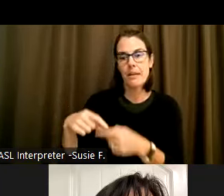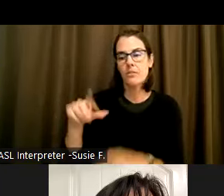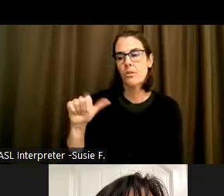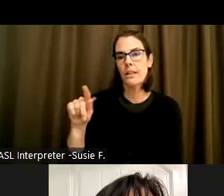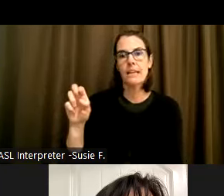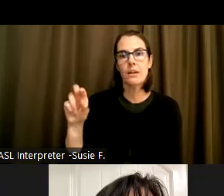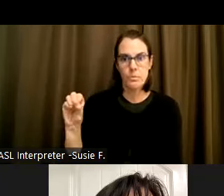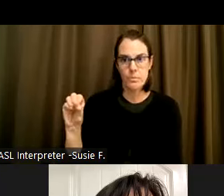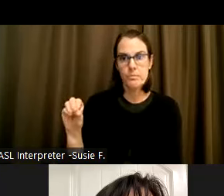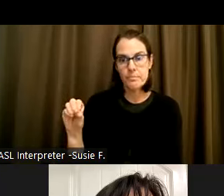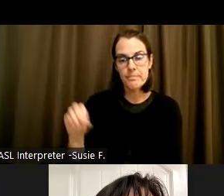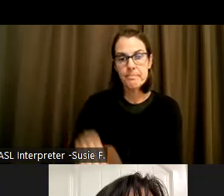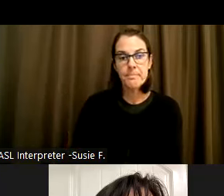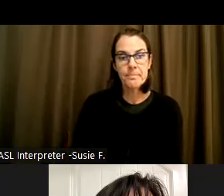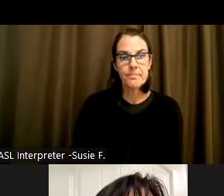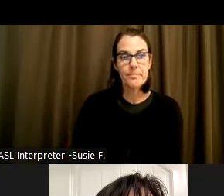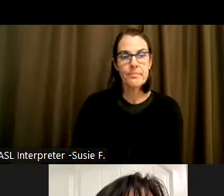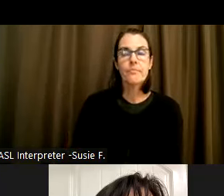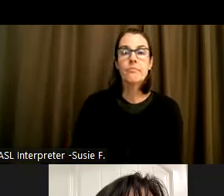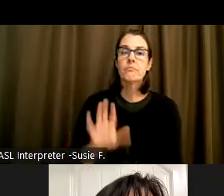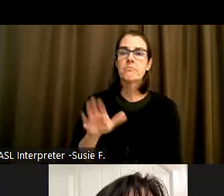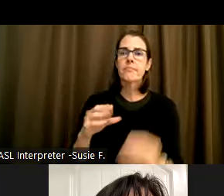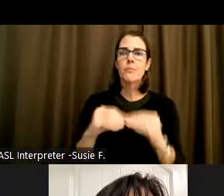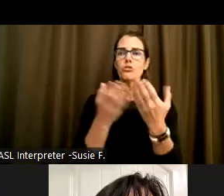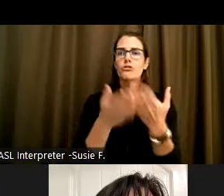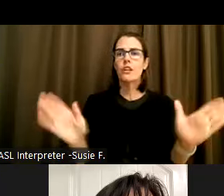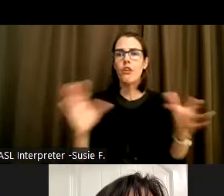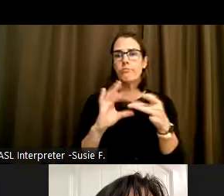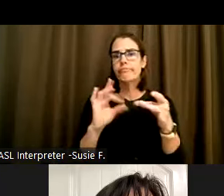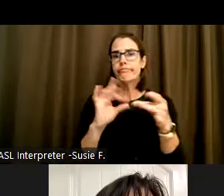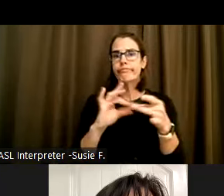Latino population as a general note. In terms of our veterans,